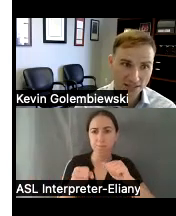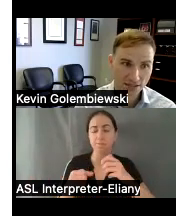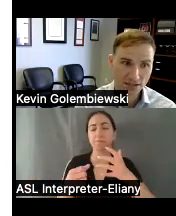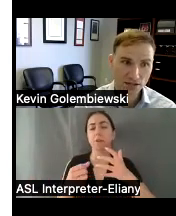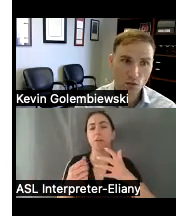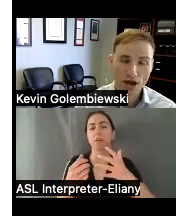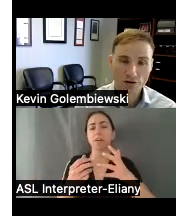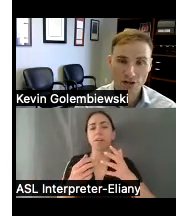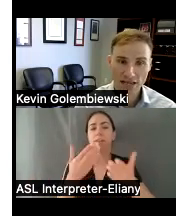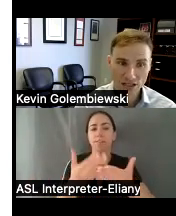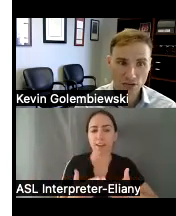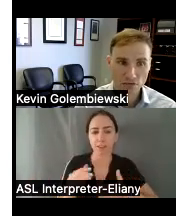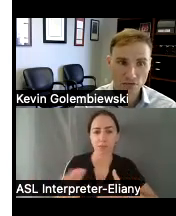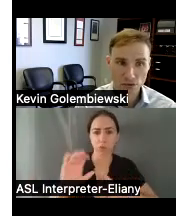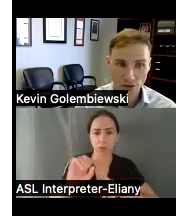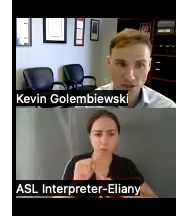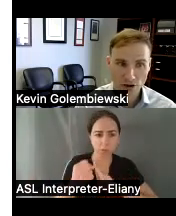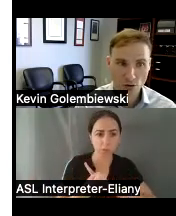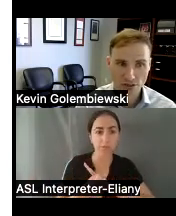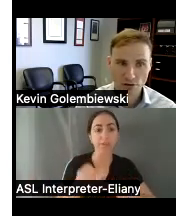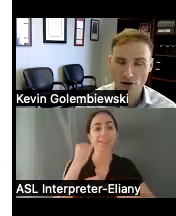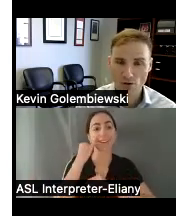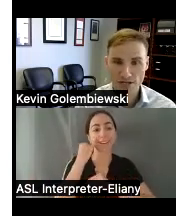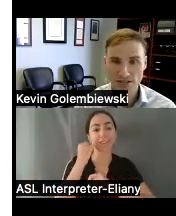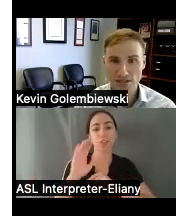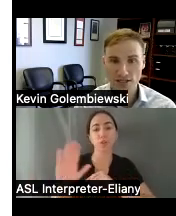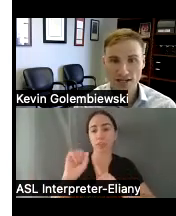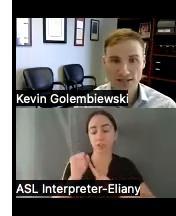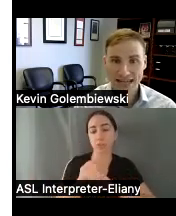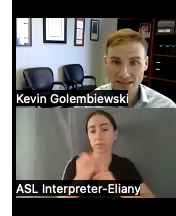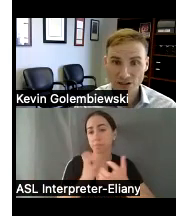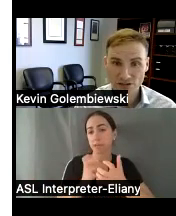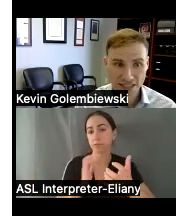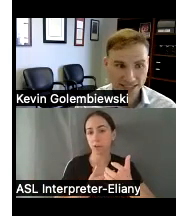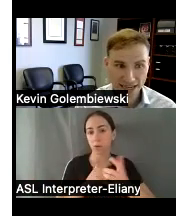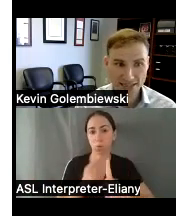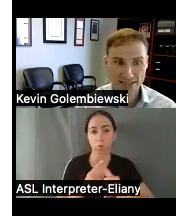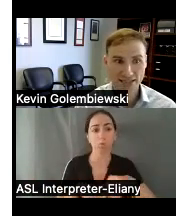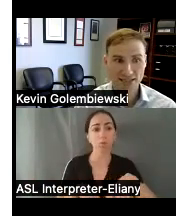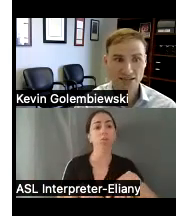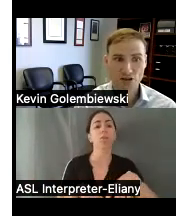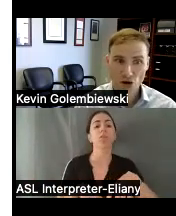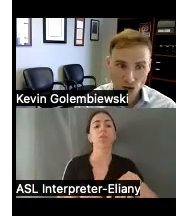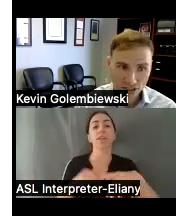case whether the issue Falls within our goals and priorities the likelihood of success the